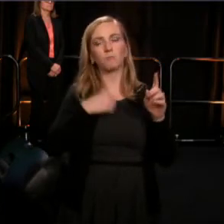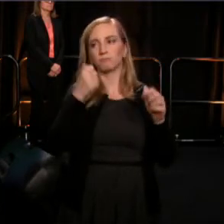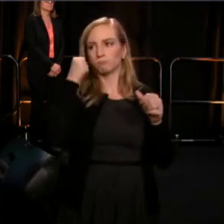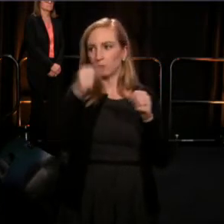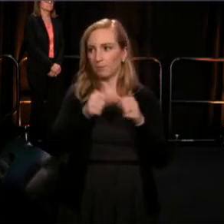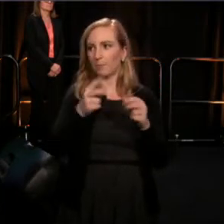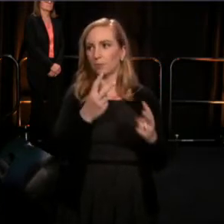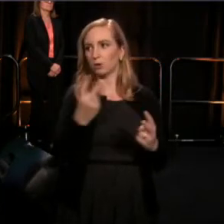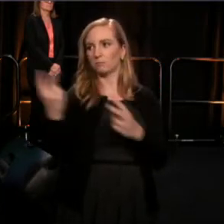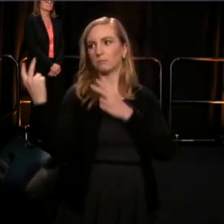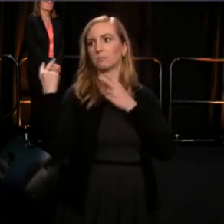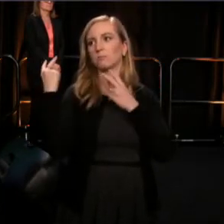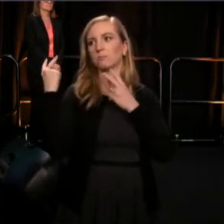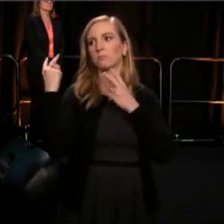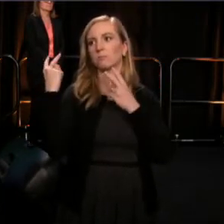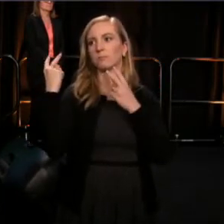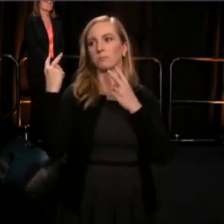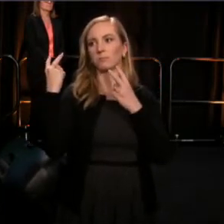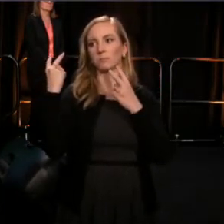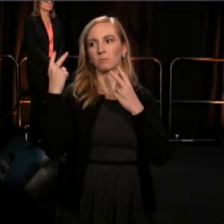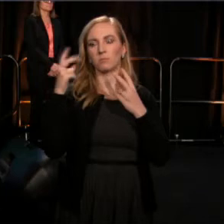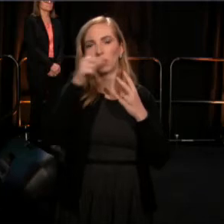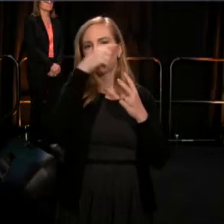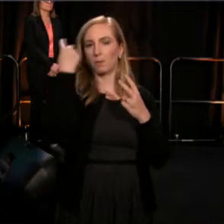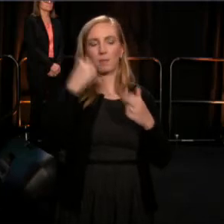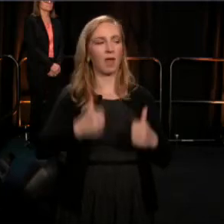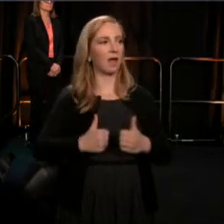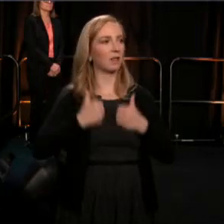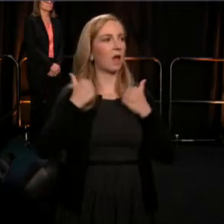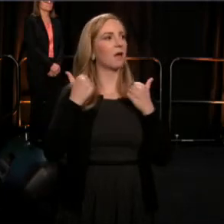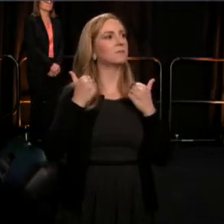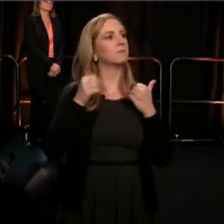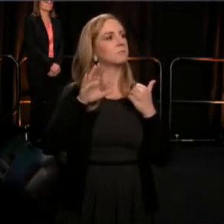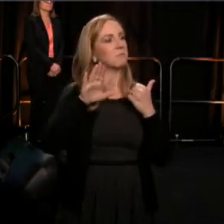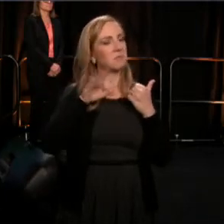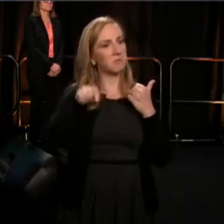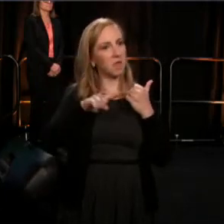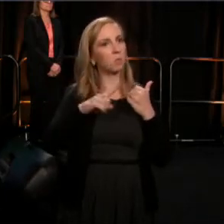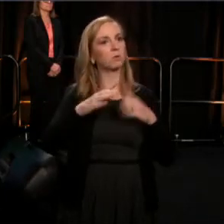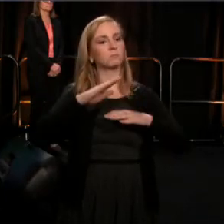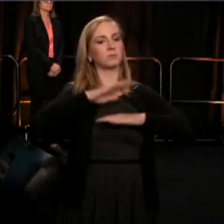these men and women, found themselves to be sufficient and secure in their art,